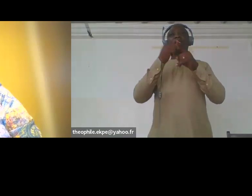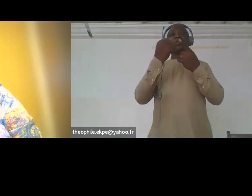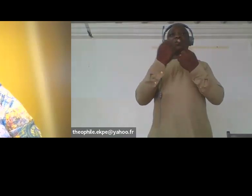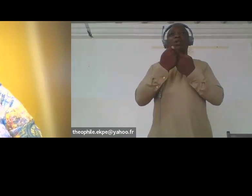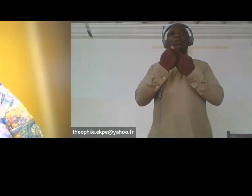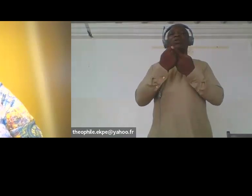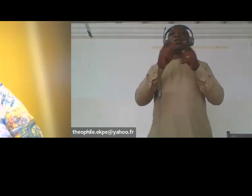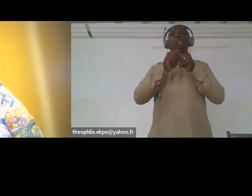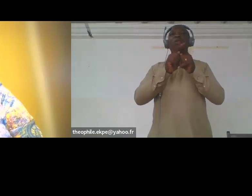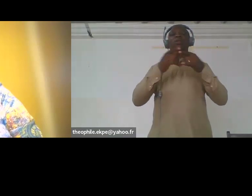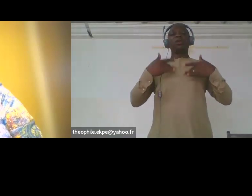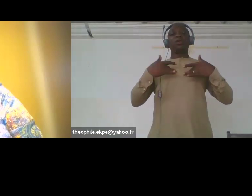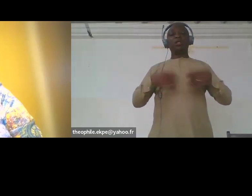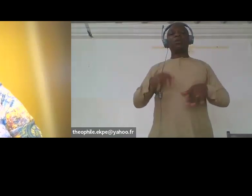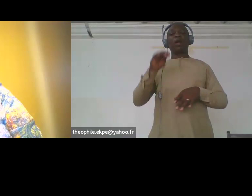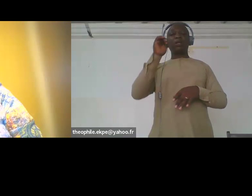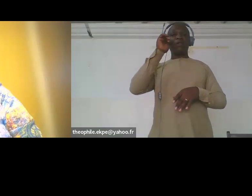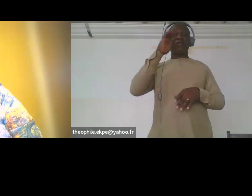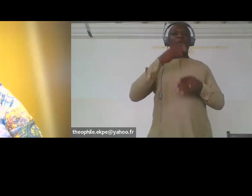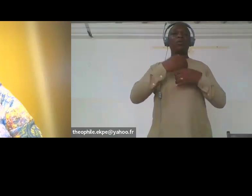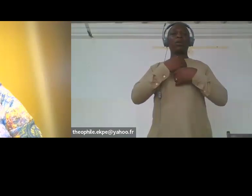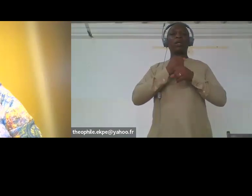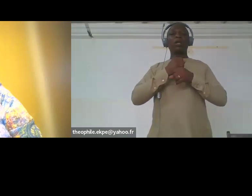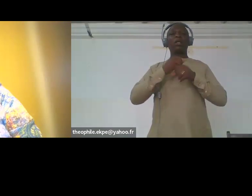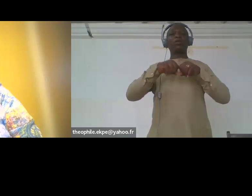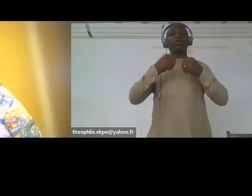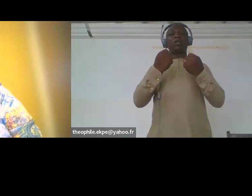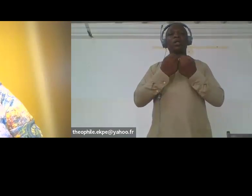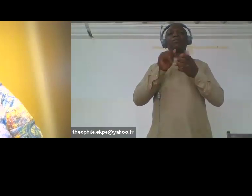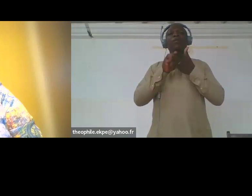and this contributes to their economic exclusions.